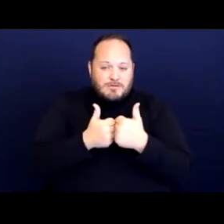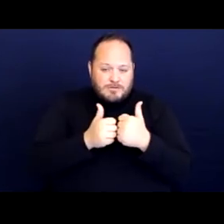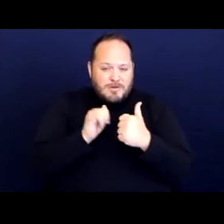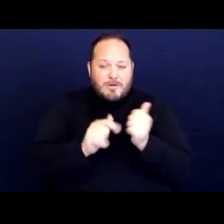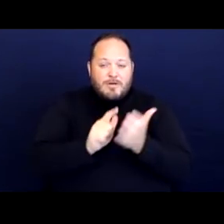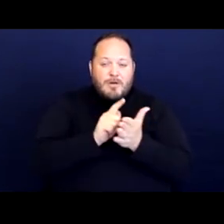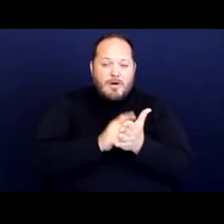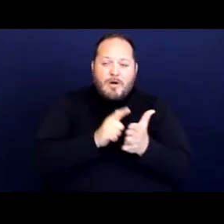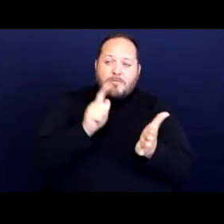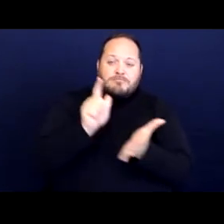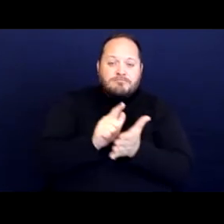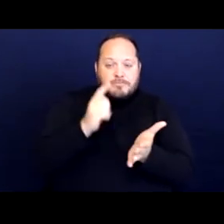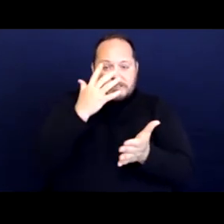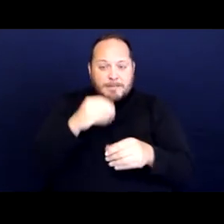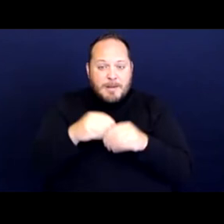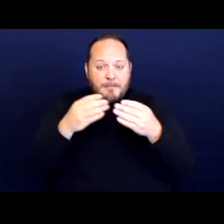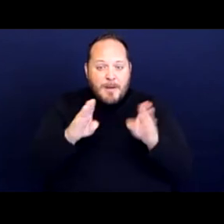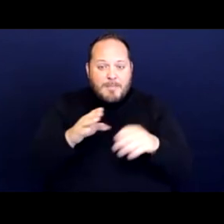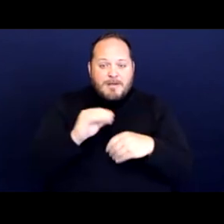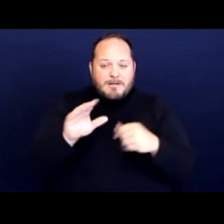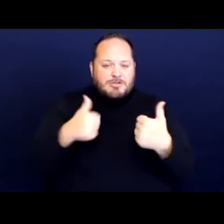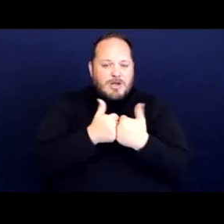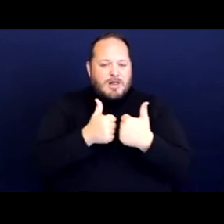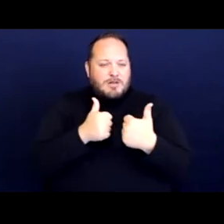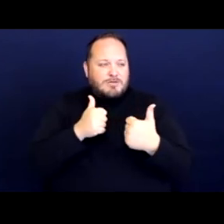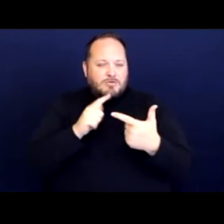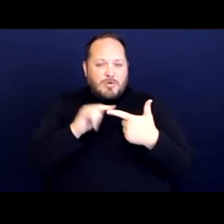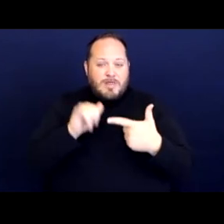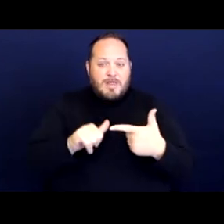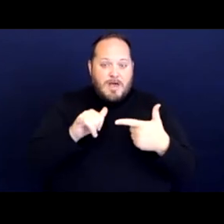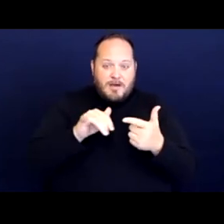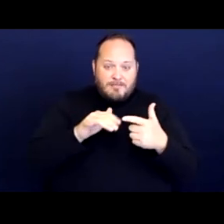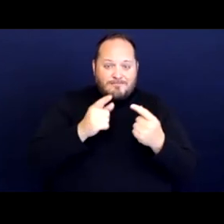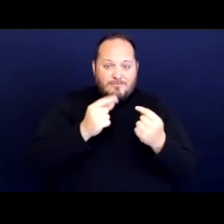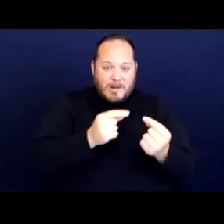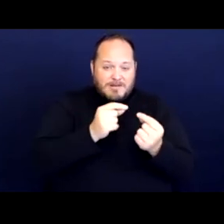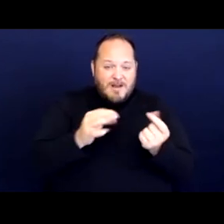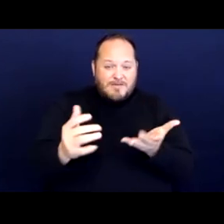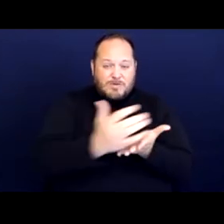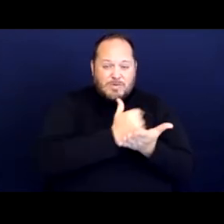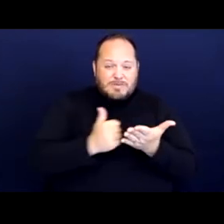and challenges to the practice of homelessness sweeps have been successful on a variety of grounds.